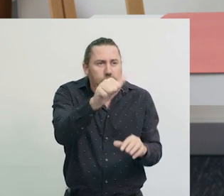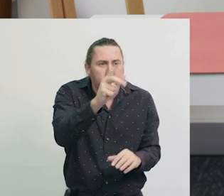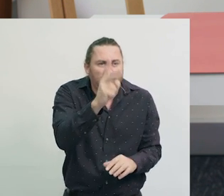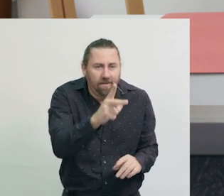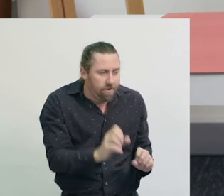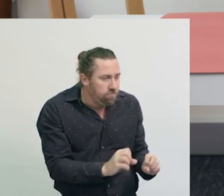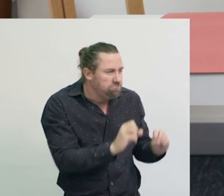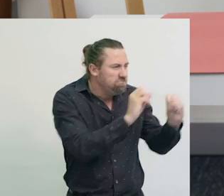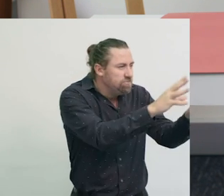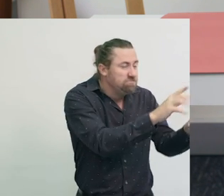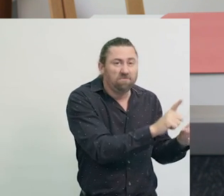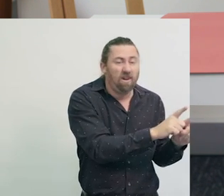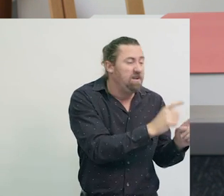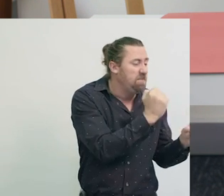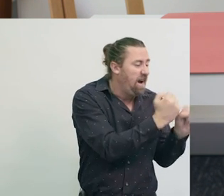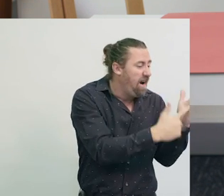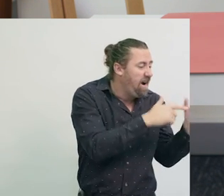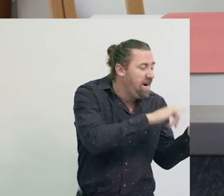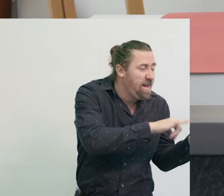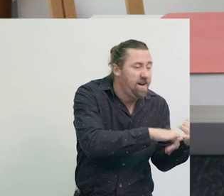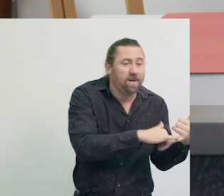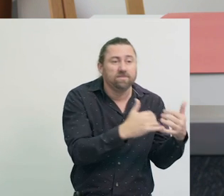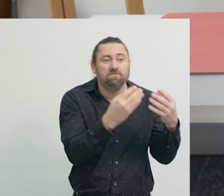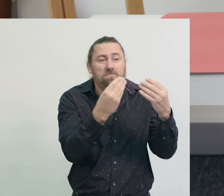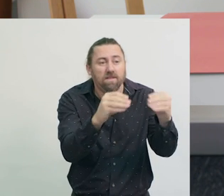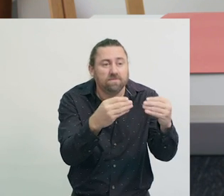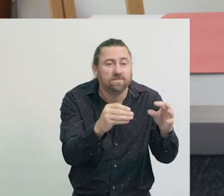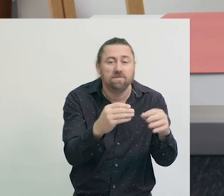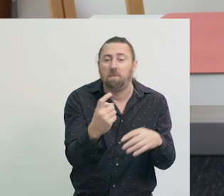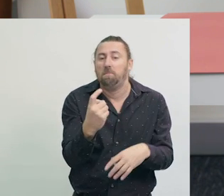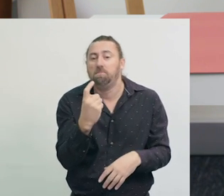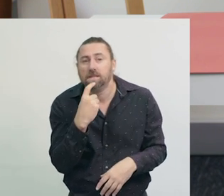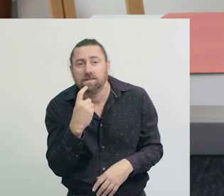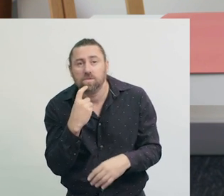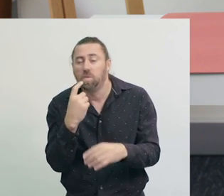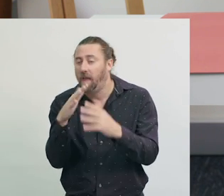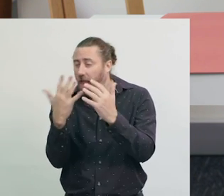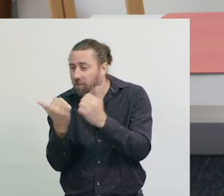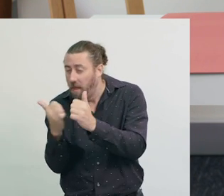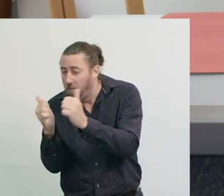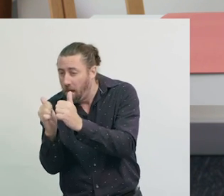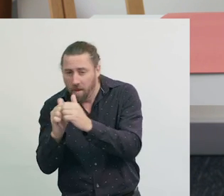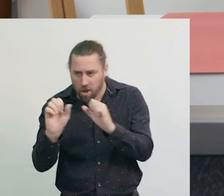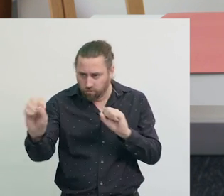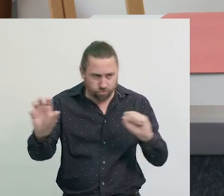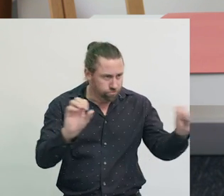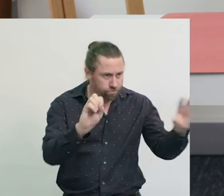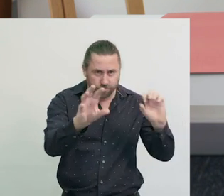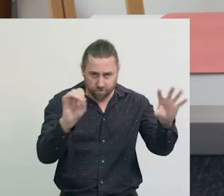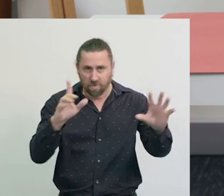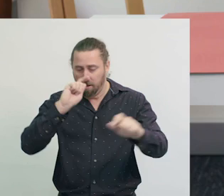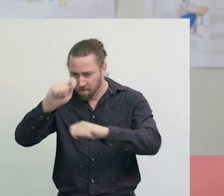glass, metal and plastic, by recycling used paper, glass, metal and plastic.